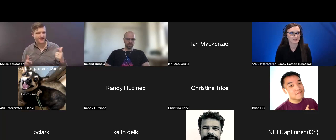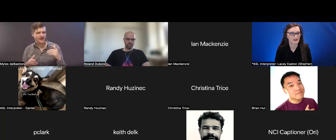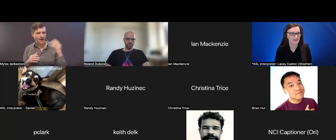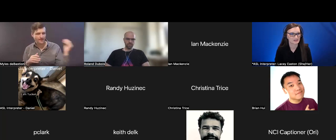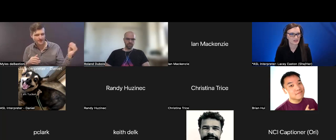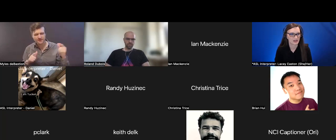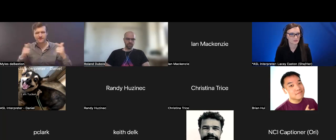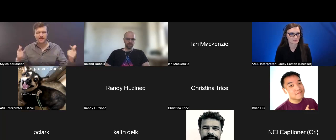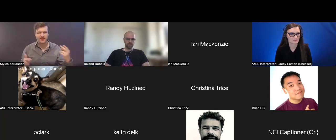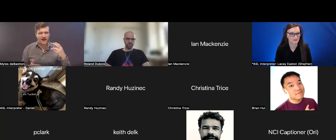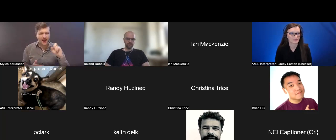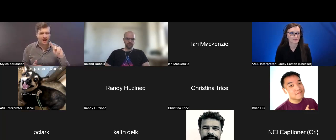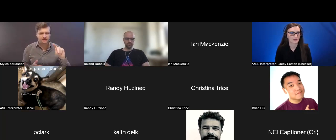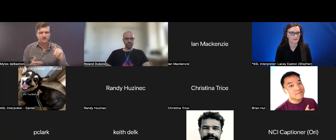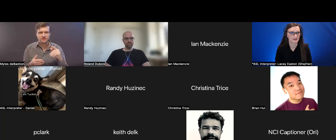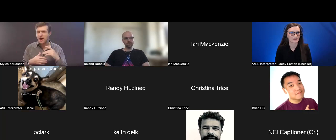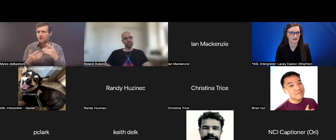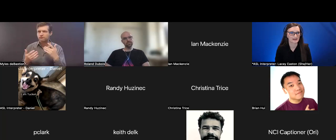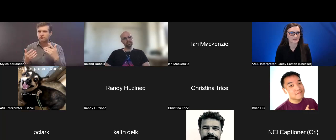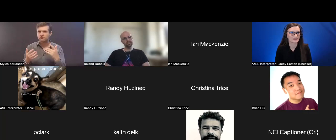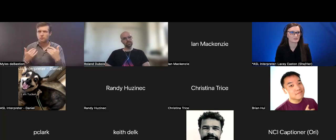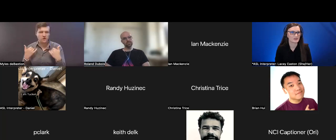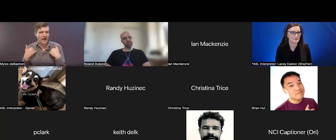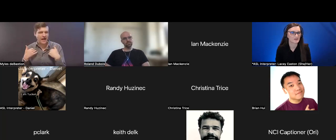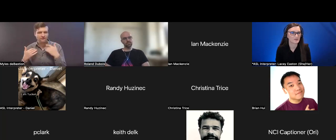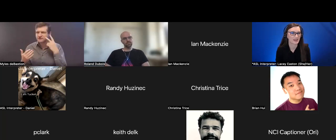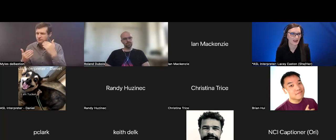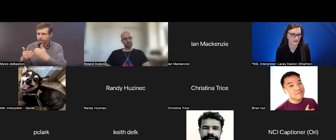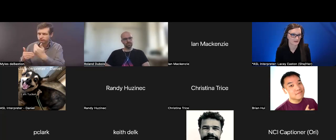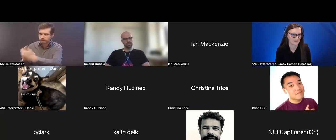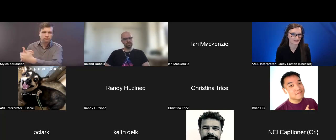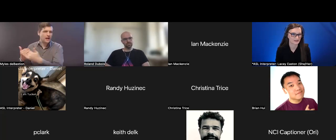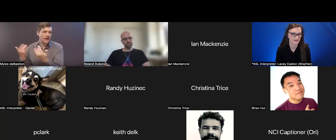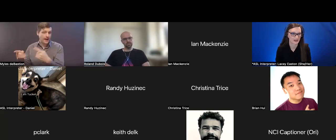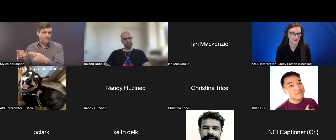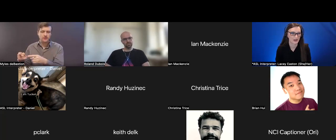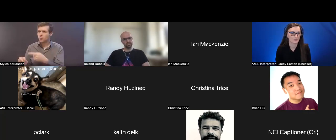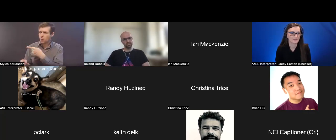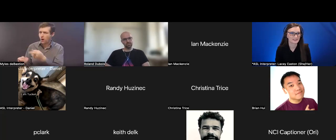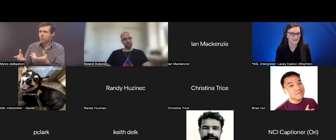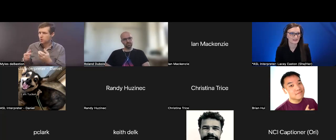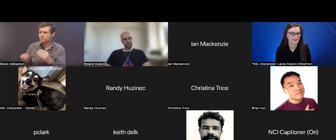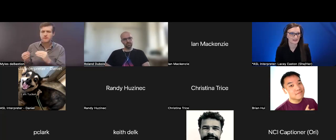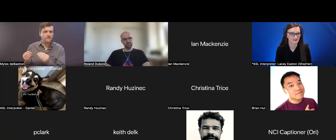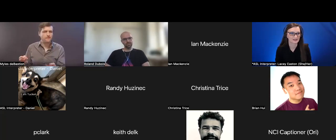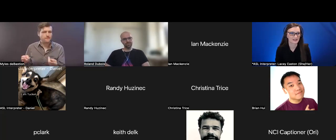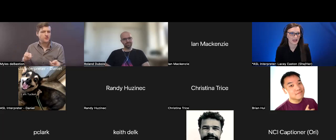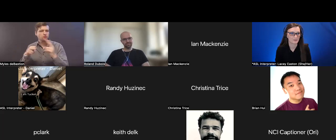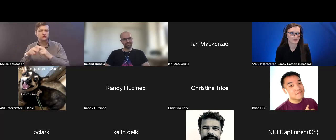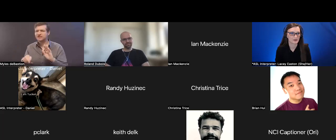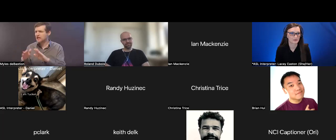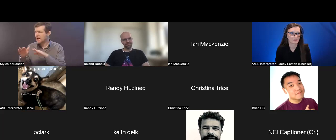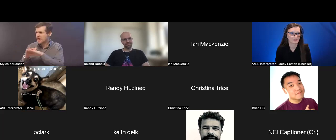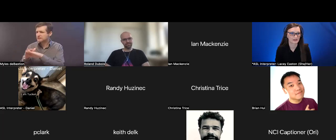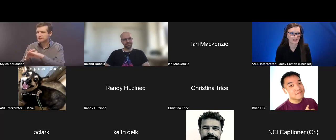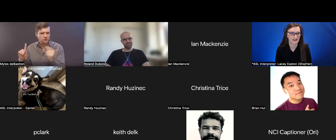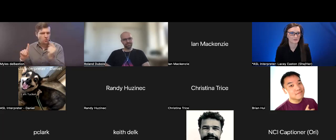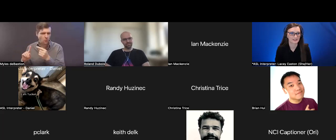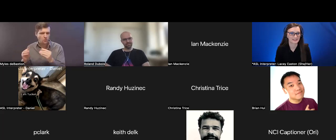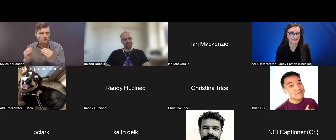in general, for the big Hackathon s? We have seen things happen over and over again. We are seeing